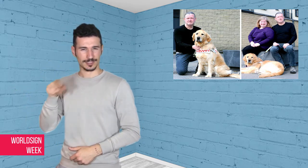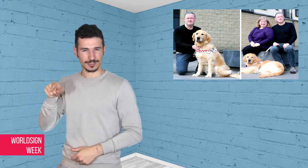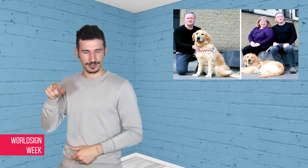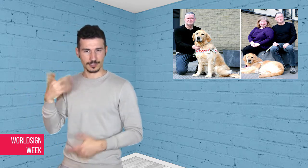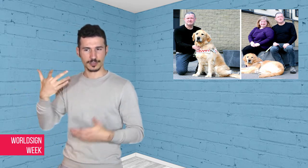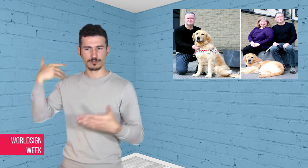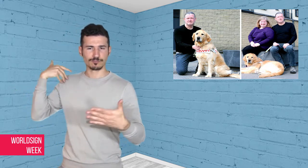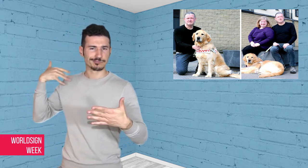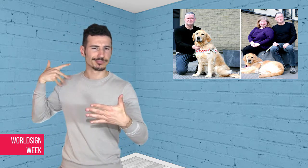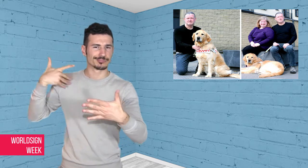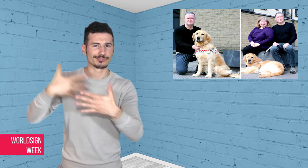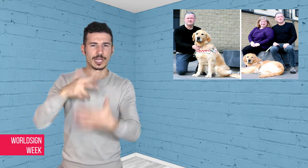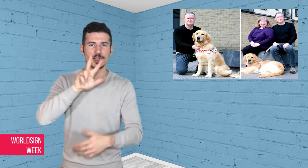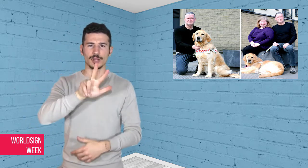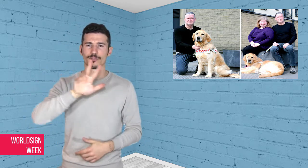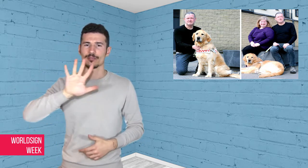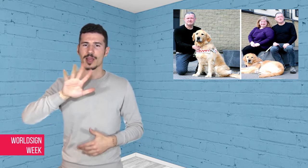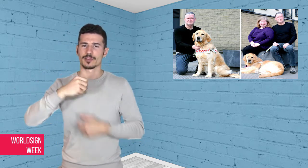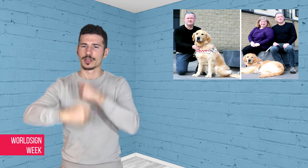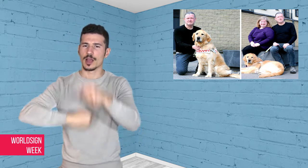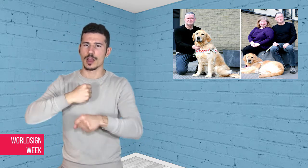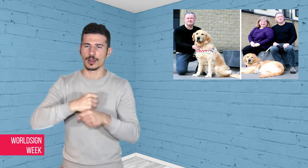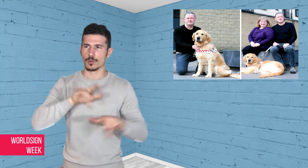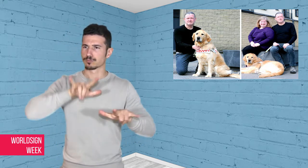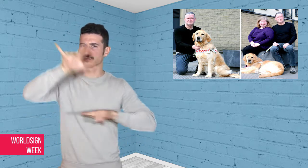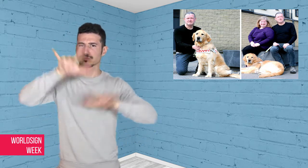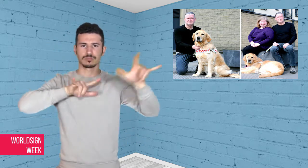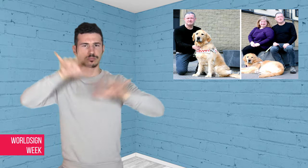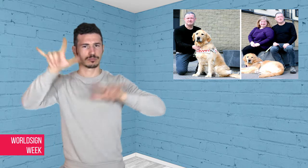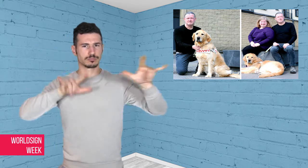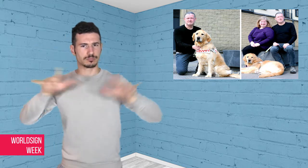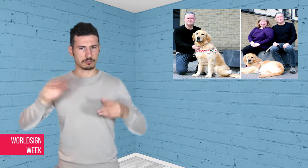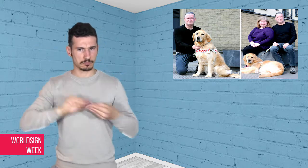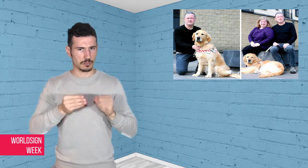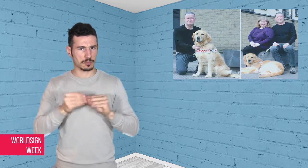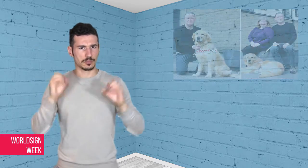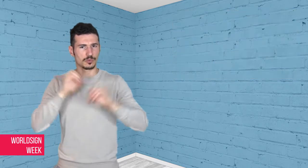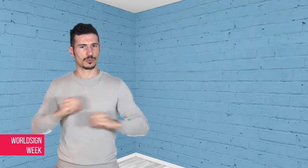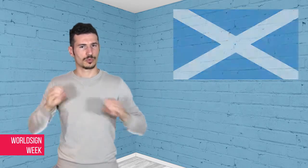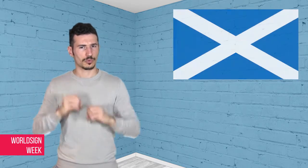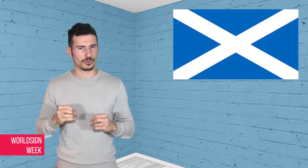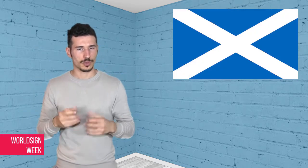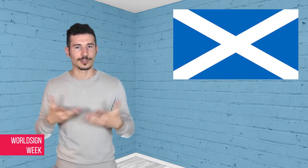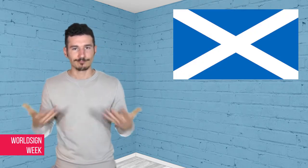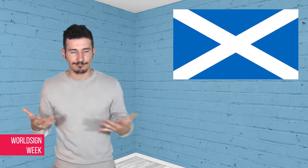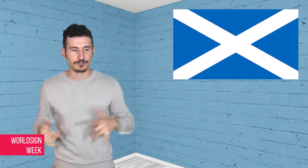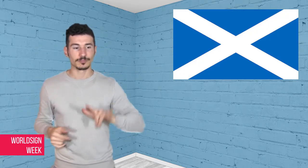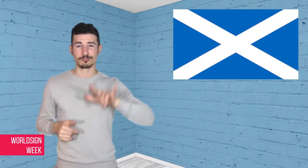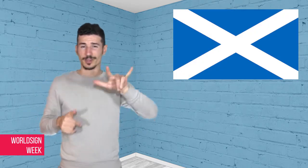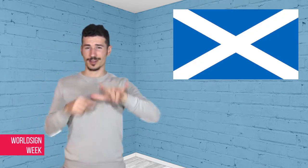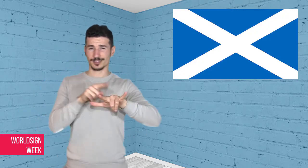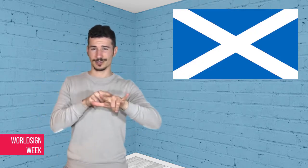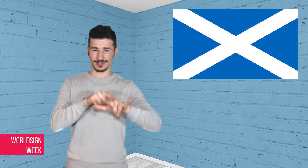captain took the decision to offload him prior to departure due to concerns over